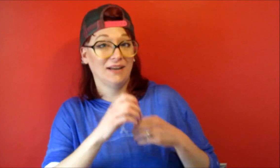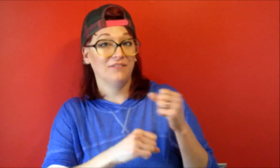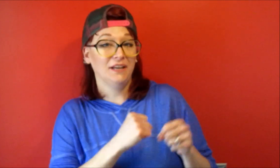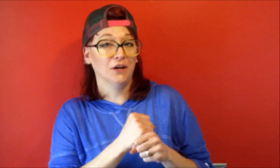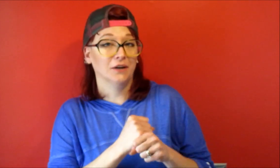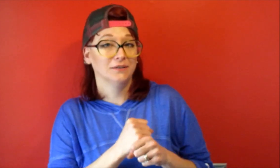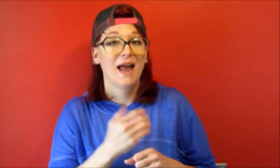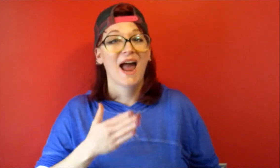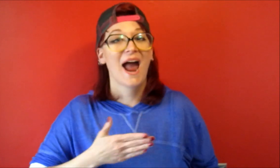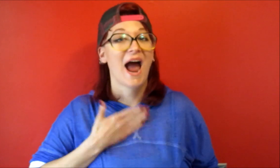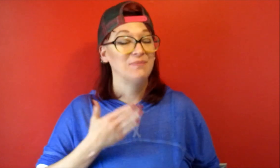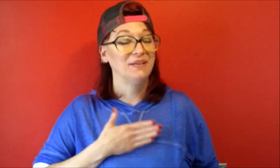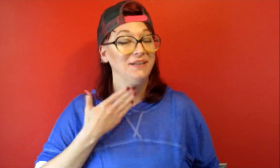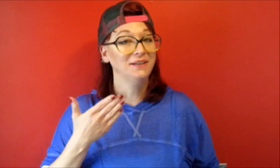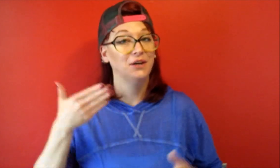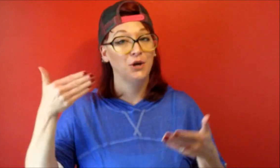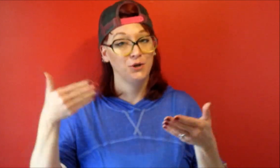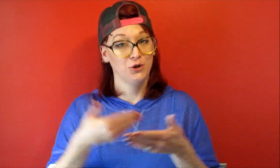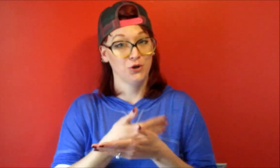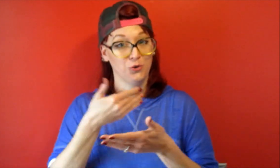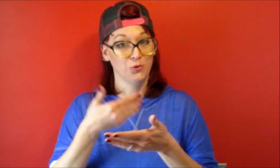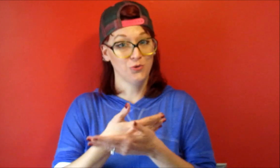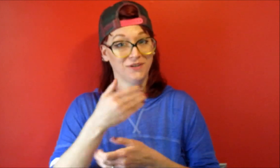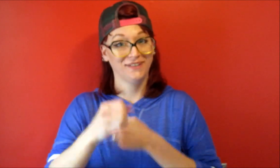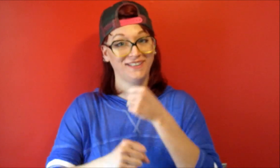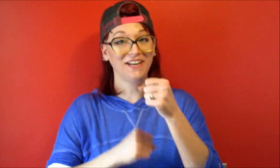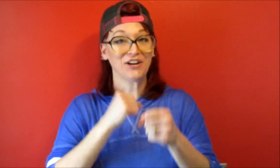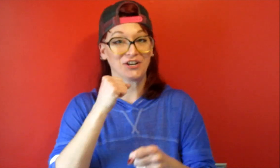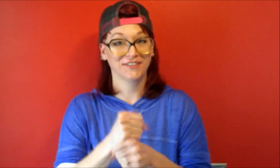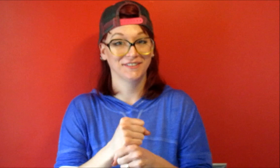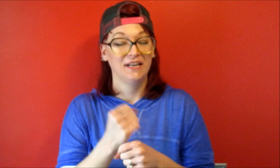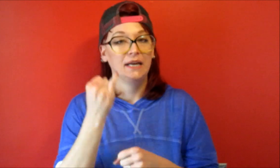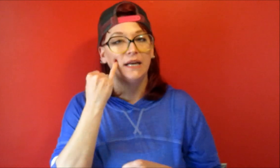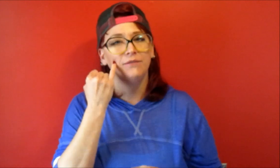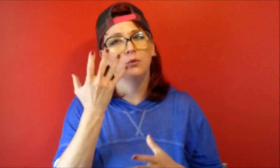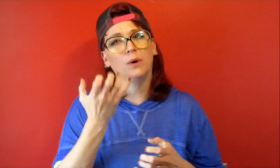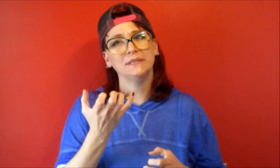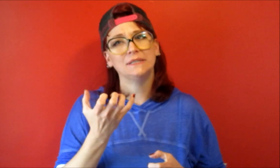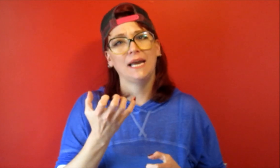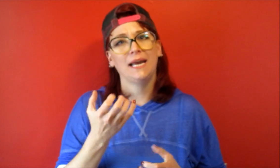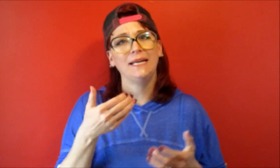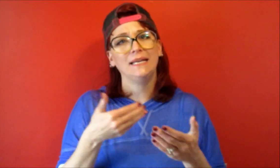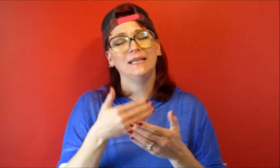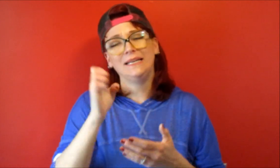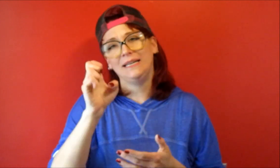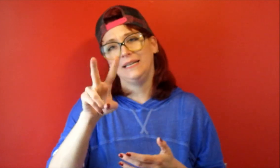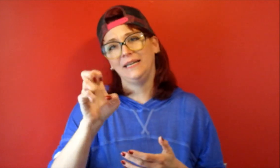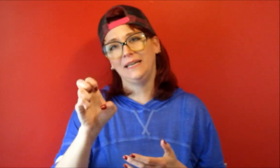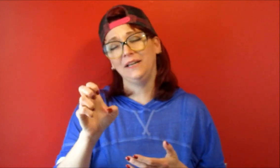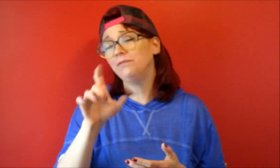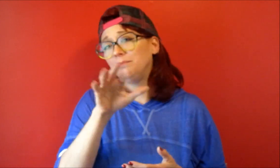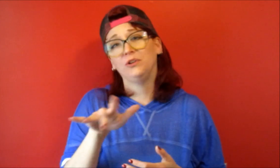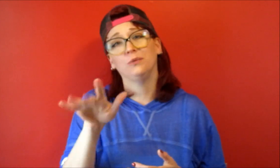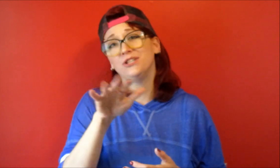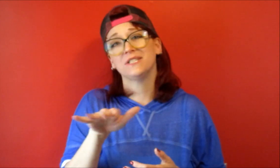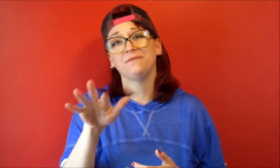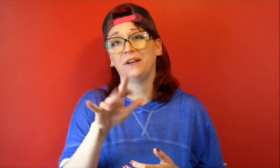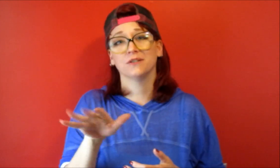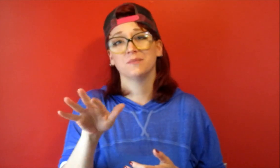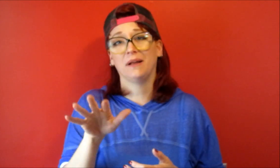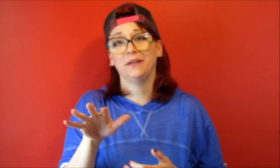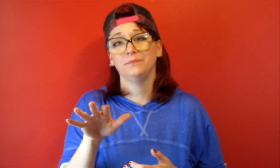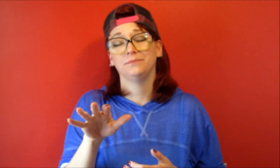of the year happy new year if you want to say eve you would just fingerspell it